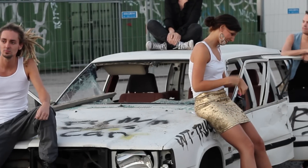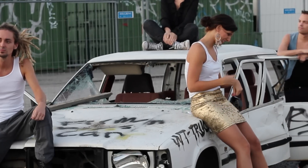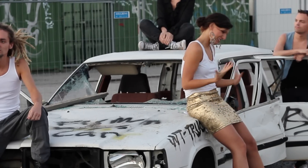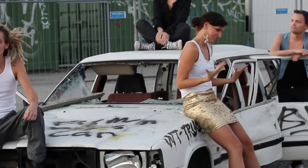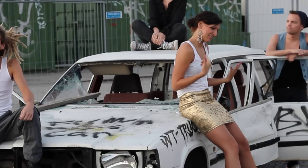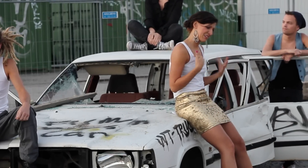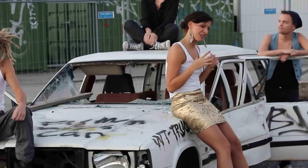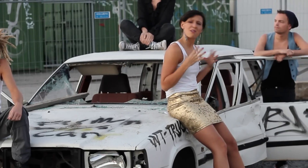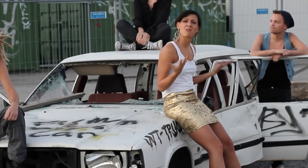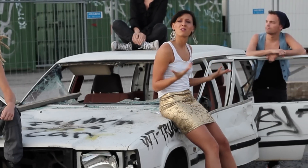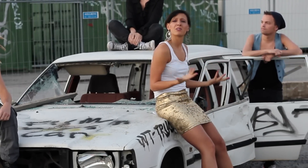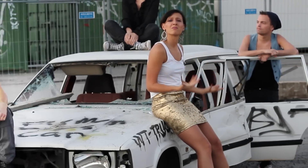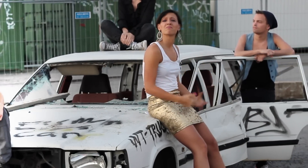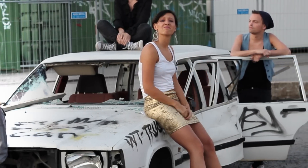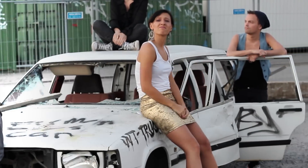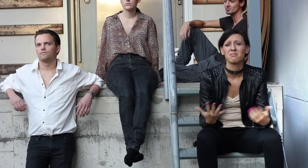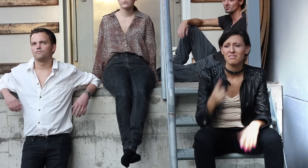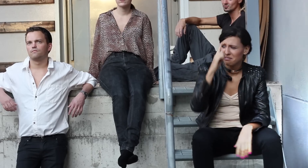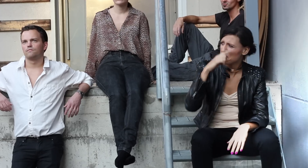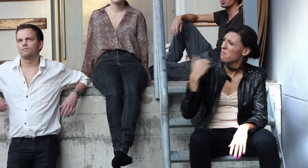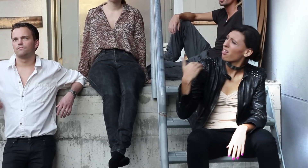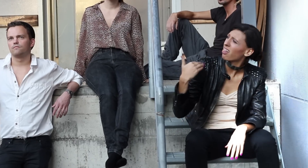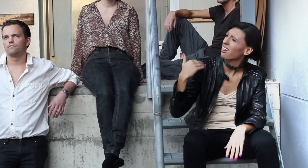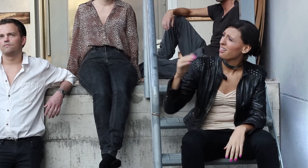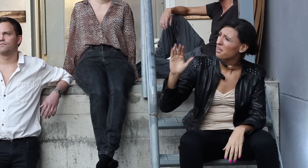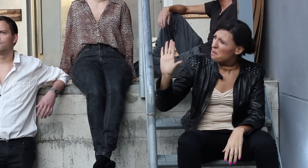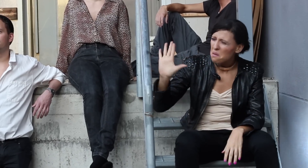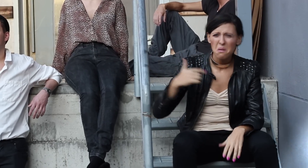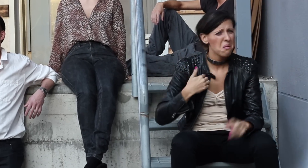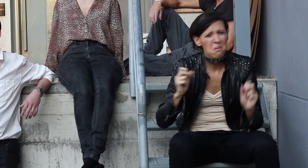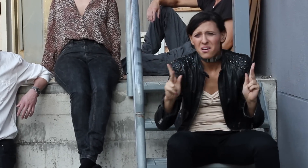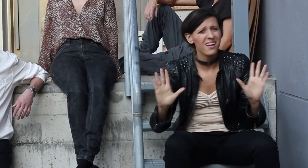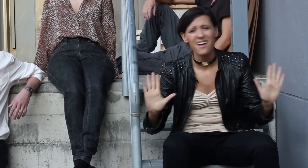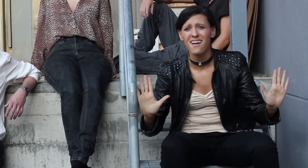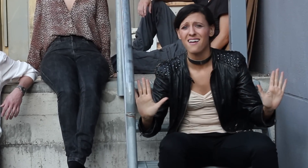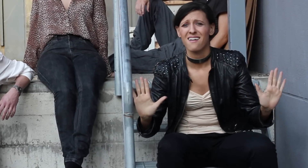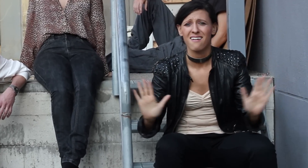I ain't got the time and if my daddy thinks I'm fine